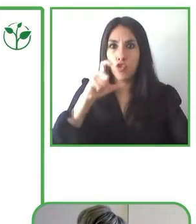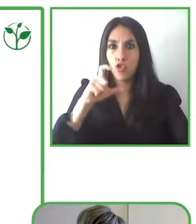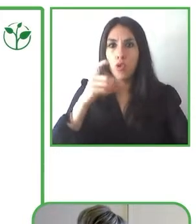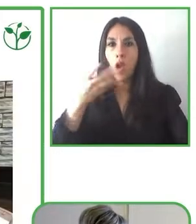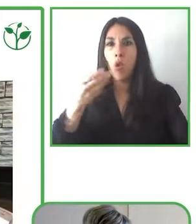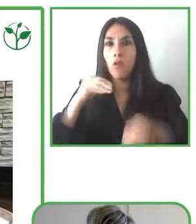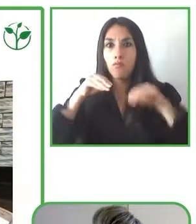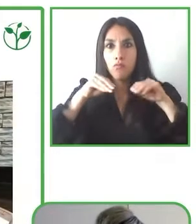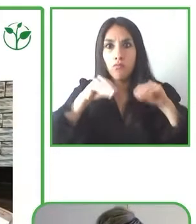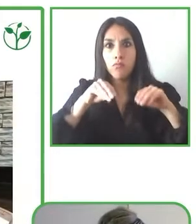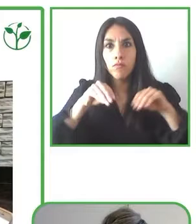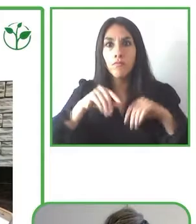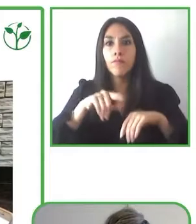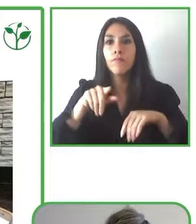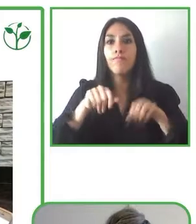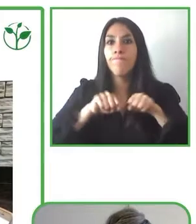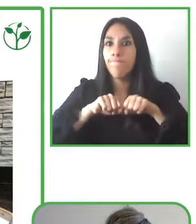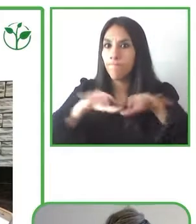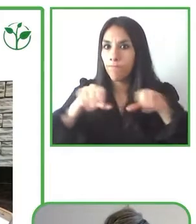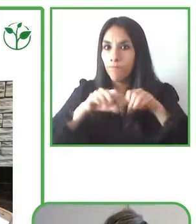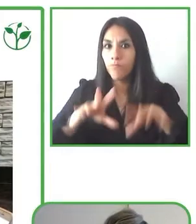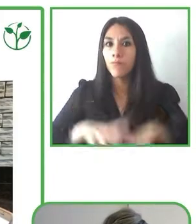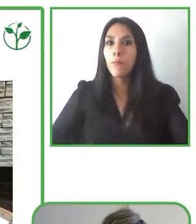inclusive processes?